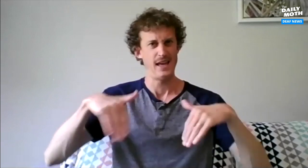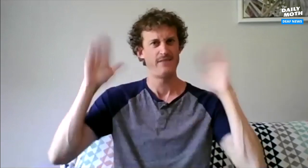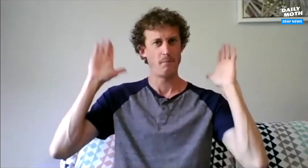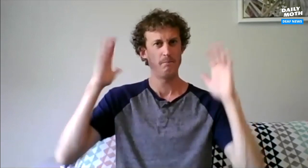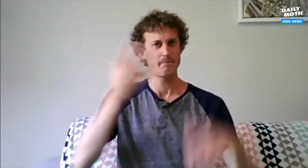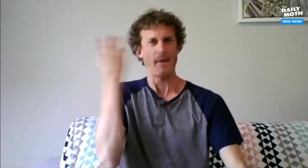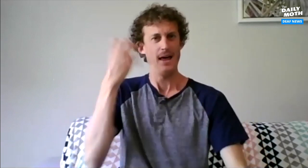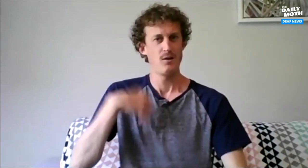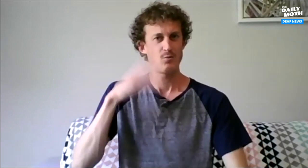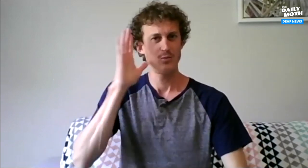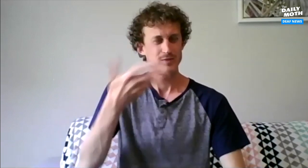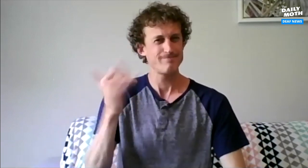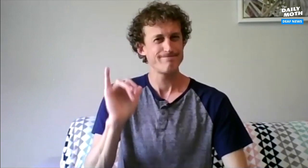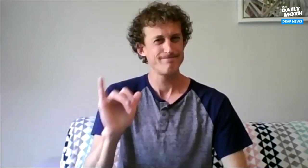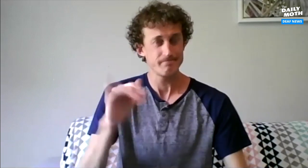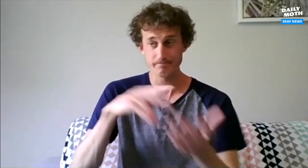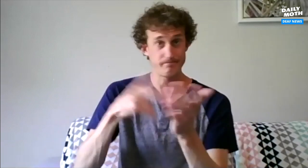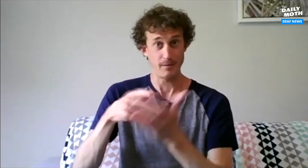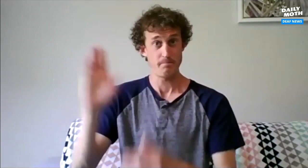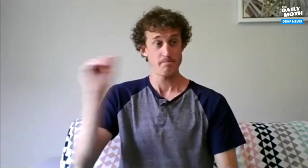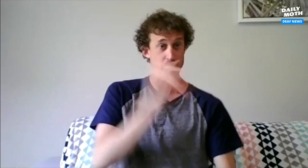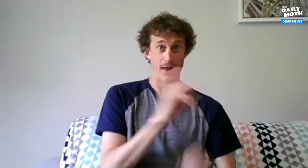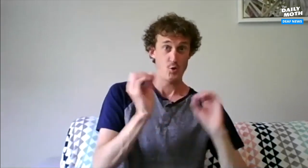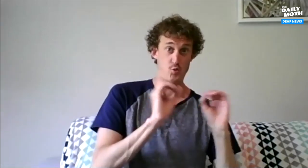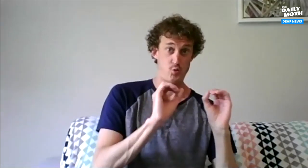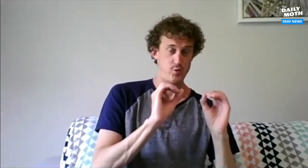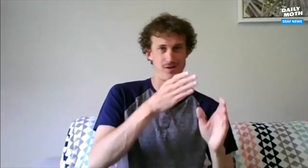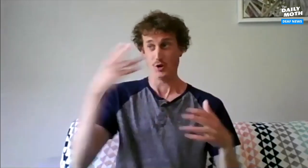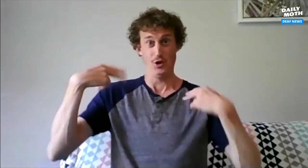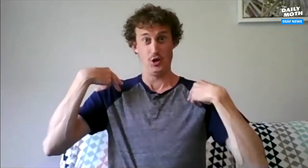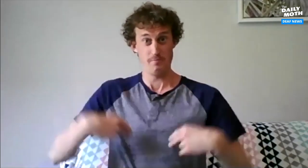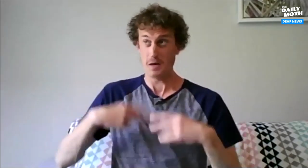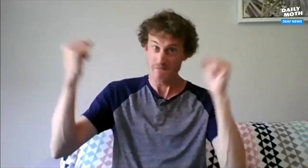I would want to give up. I would get mad. Then I'm back to getting no captioning and humans are